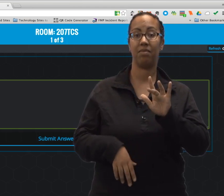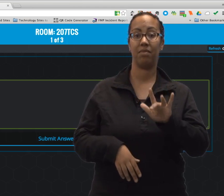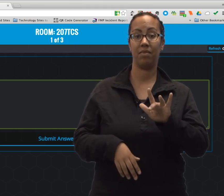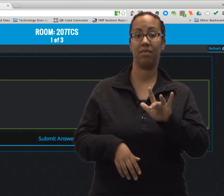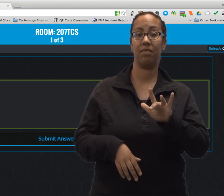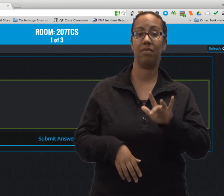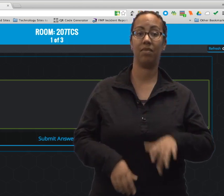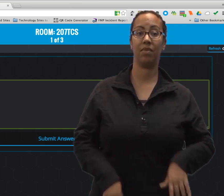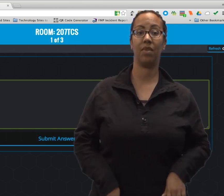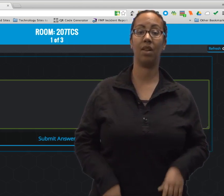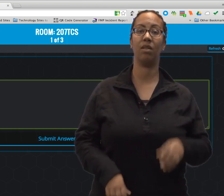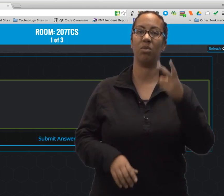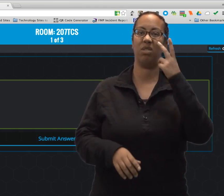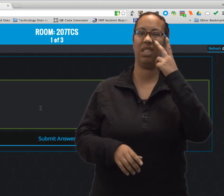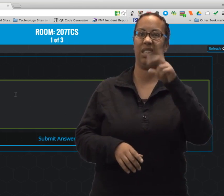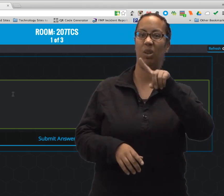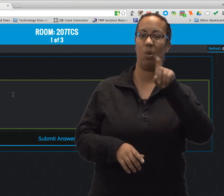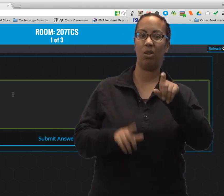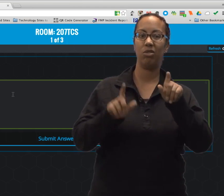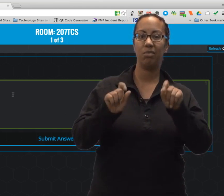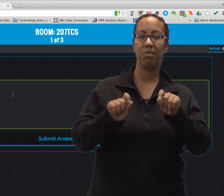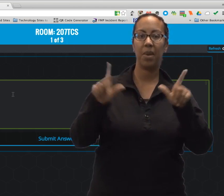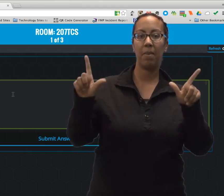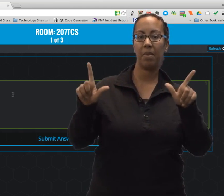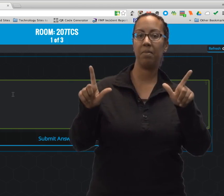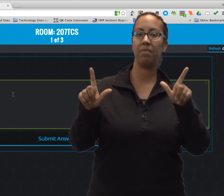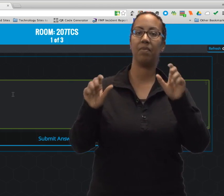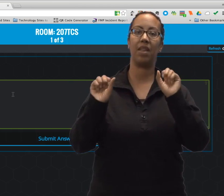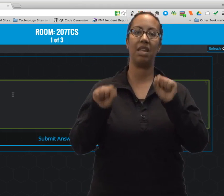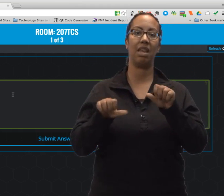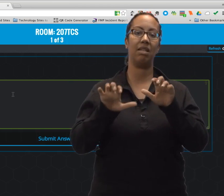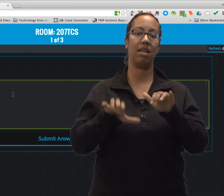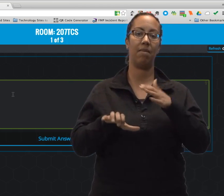But they type their name and click. And then they'll see the question pop up.